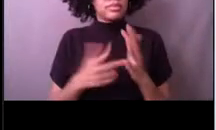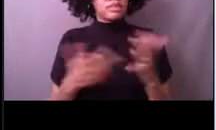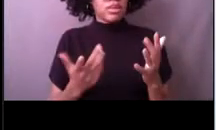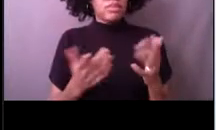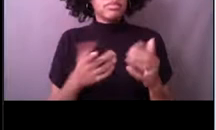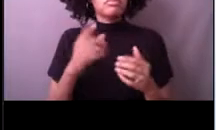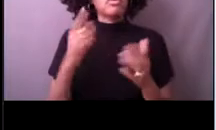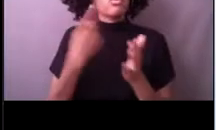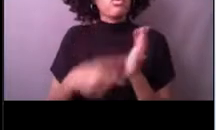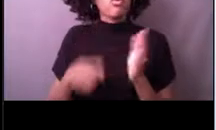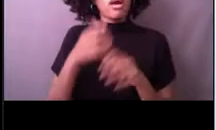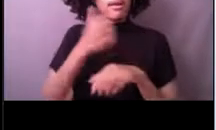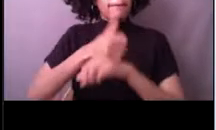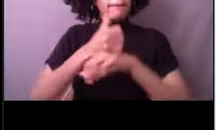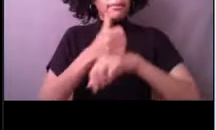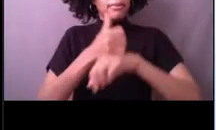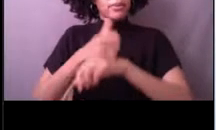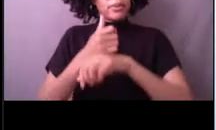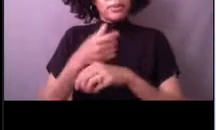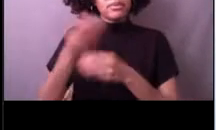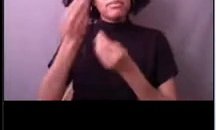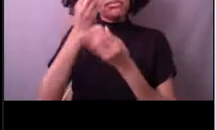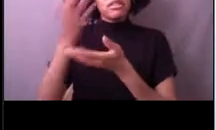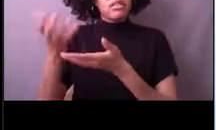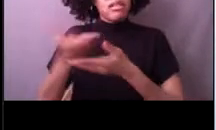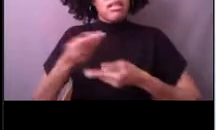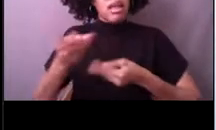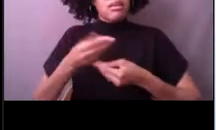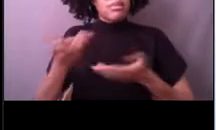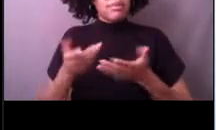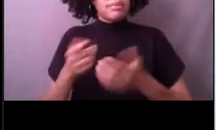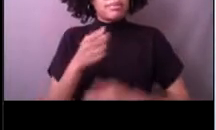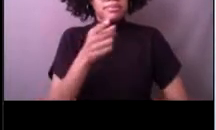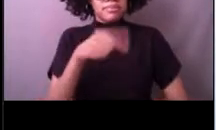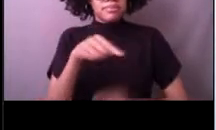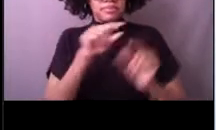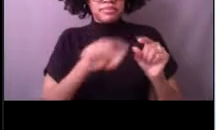and after the hurricane. The Hurricane Center mentioned